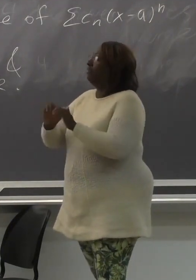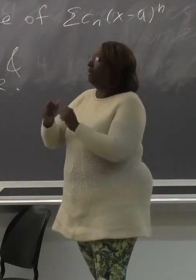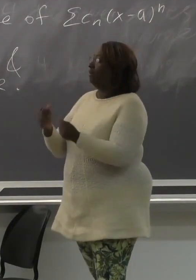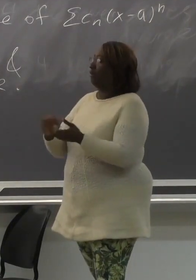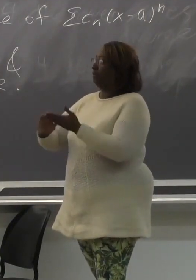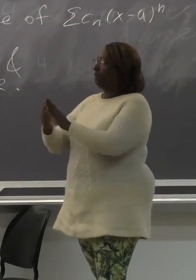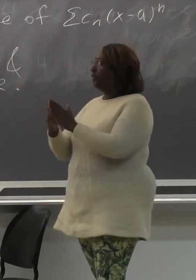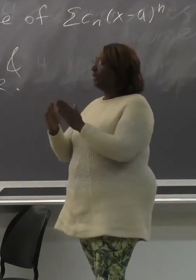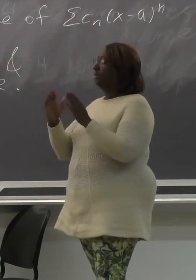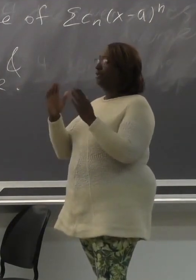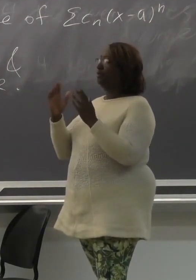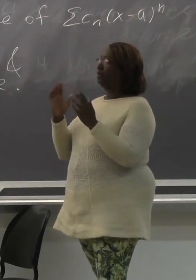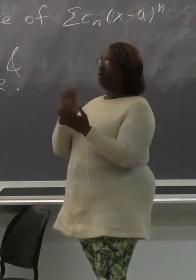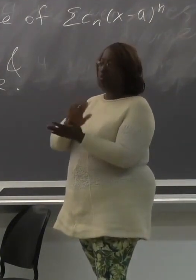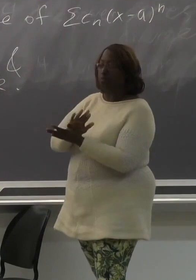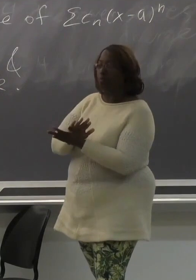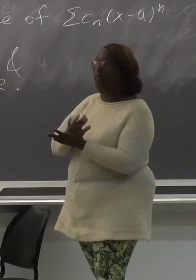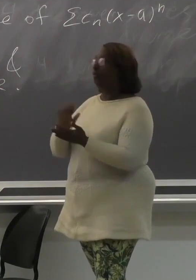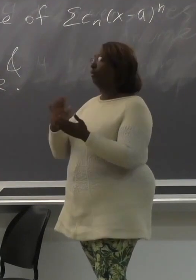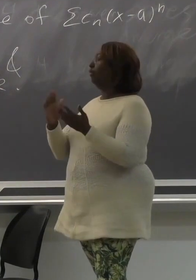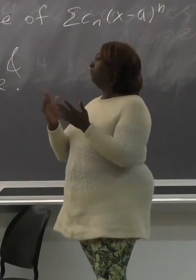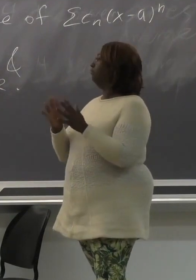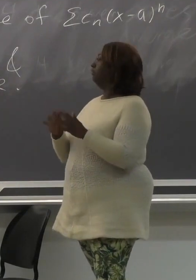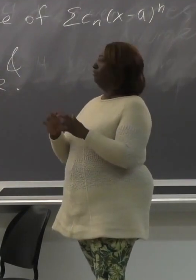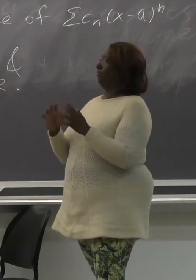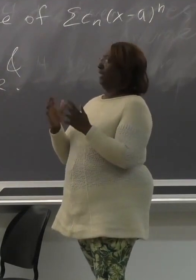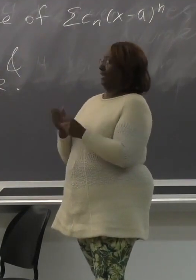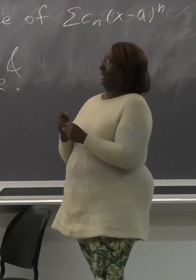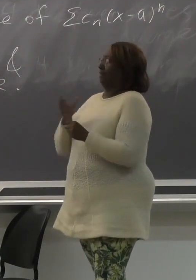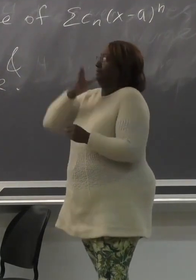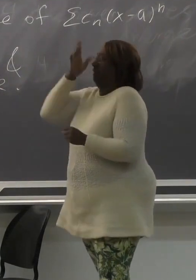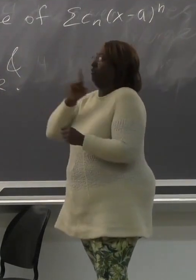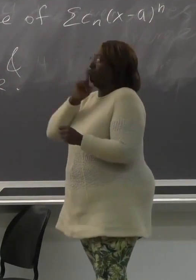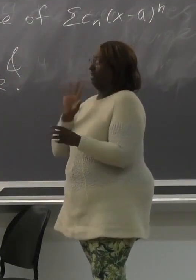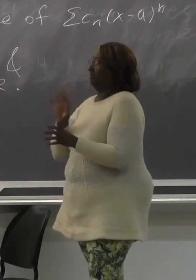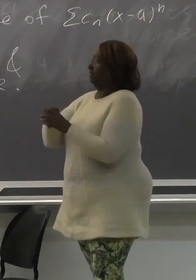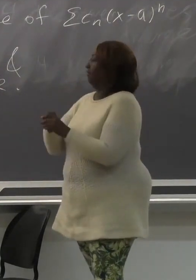What would you suggest how we can bridge that gap between school and community